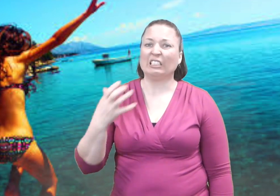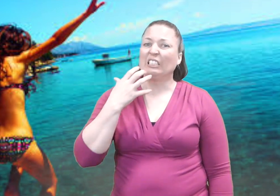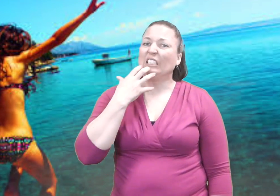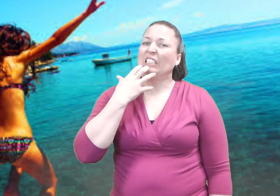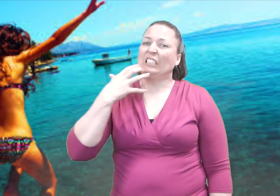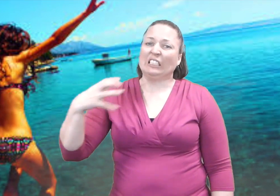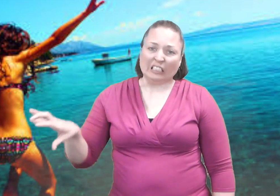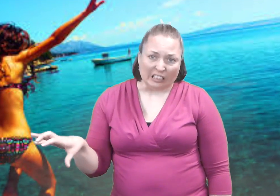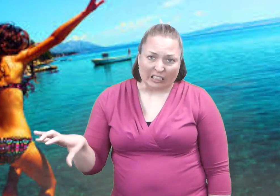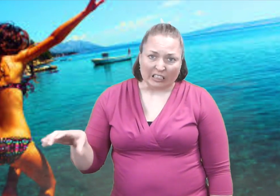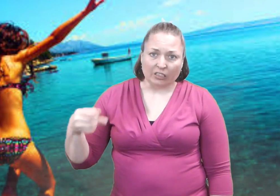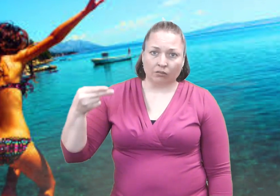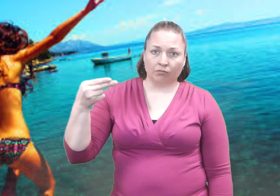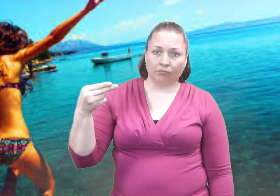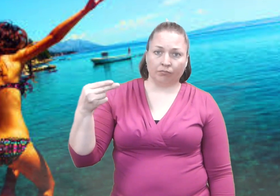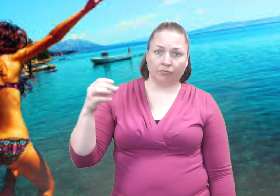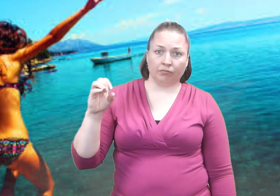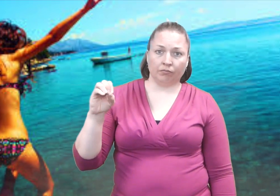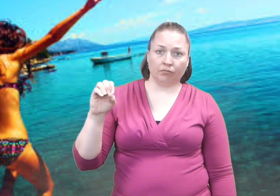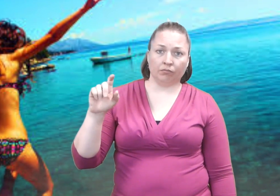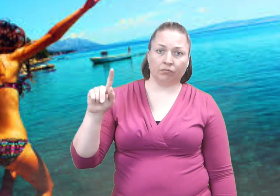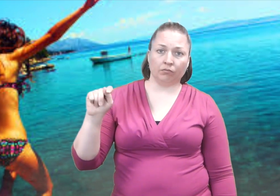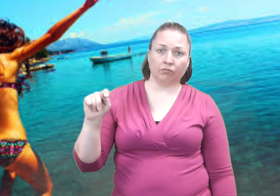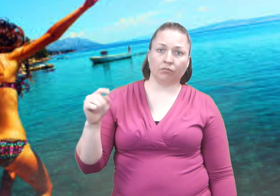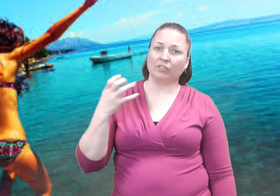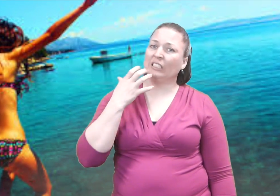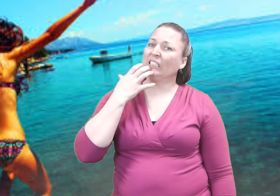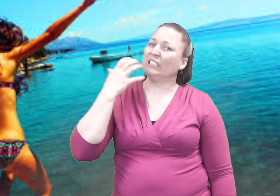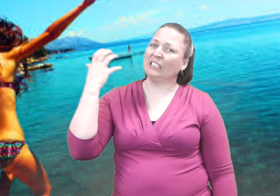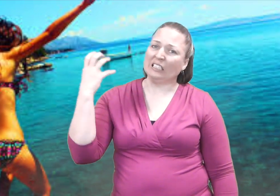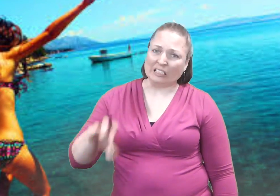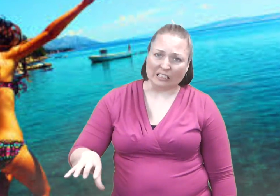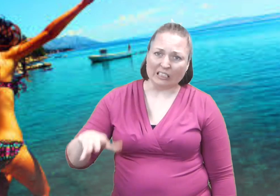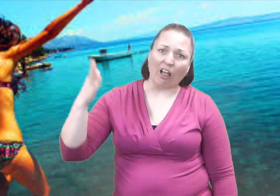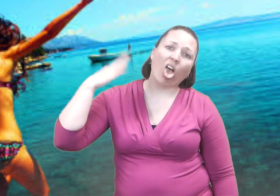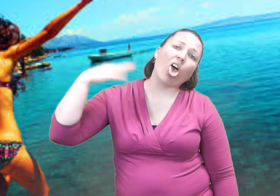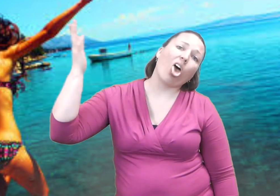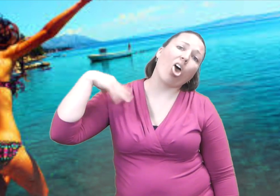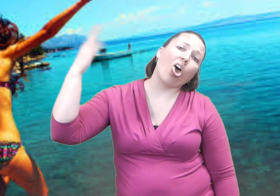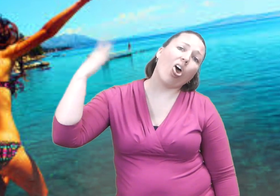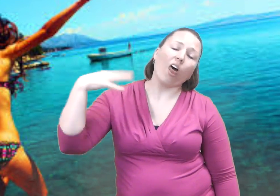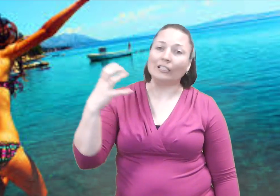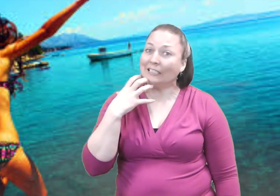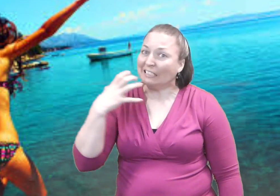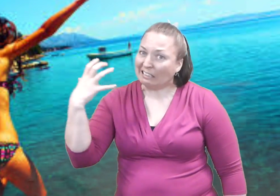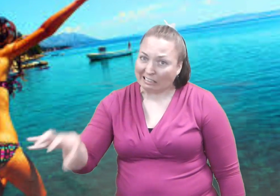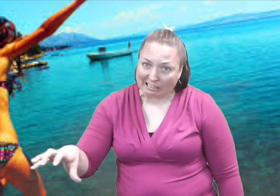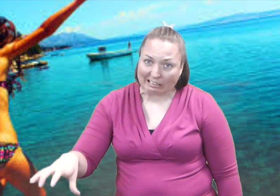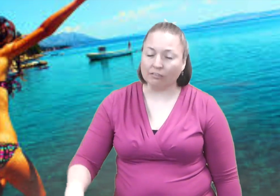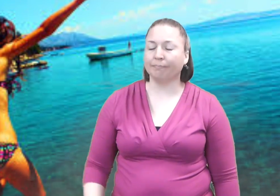It is hot!